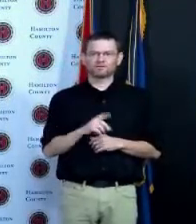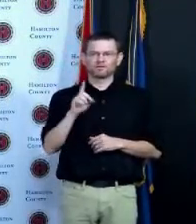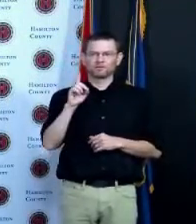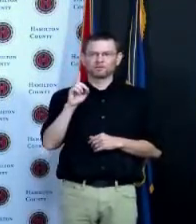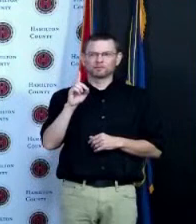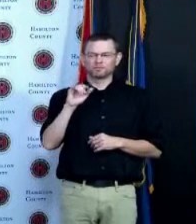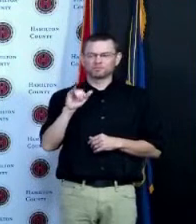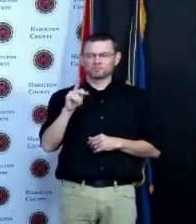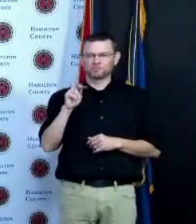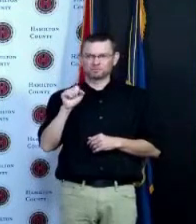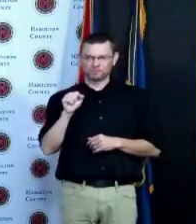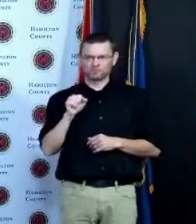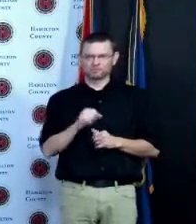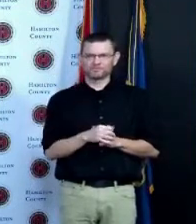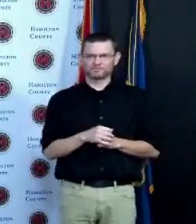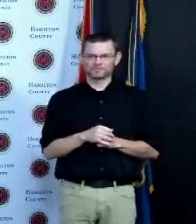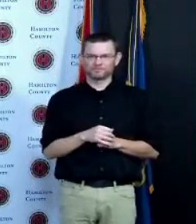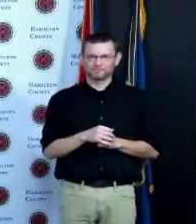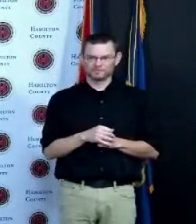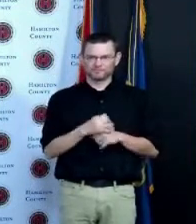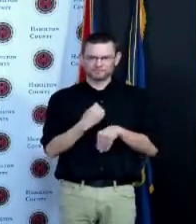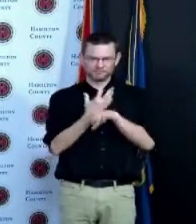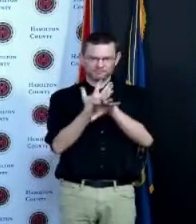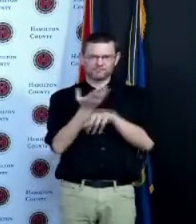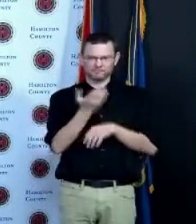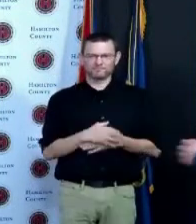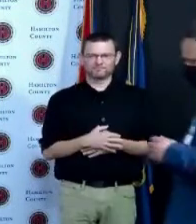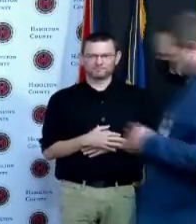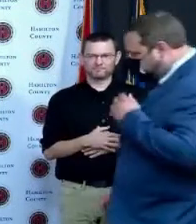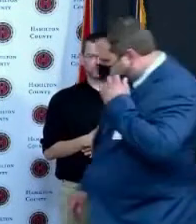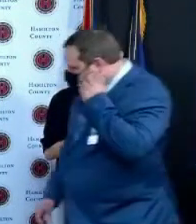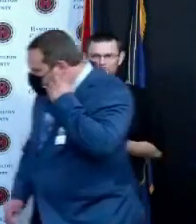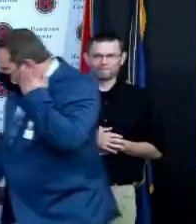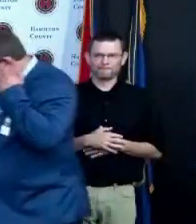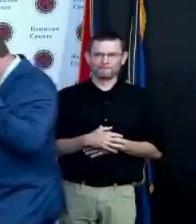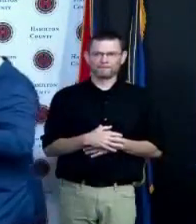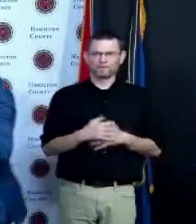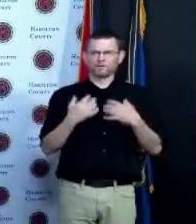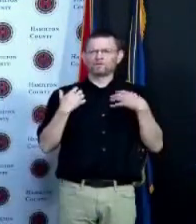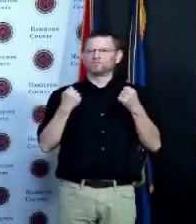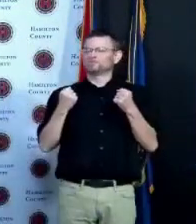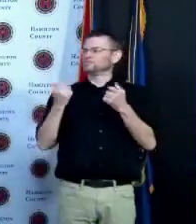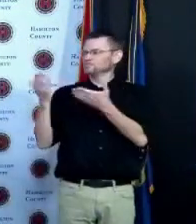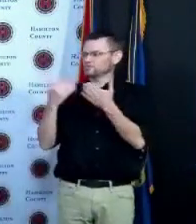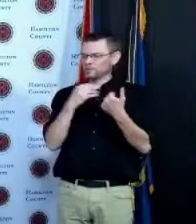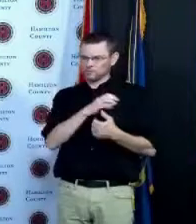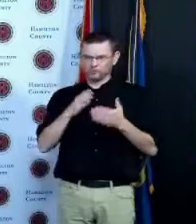yeah hello everyone sorry Greg let's talk a bit about what Bill had mentioned going to a